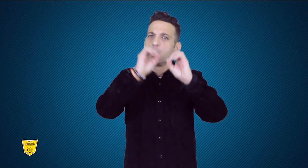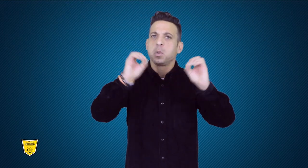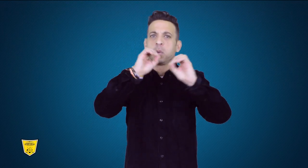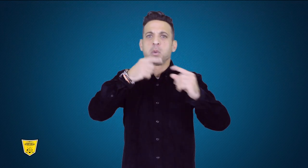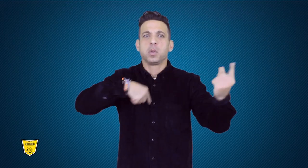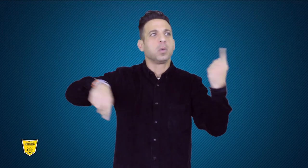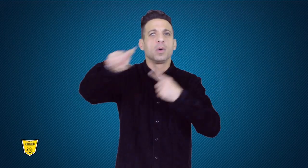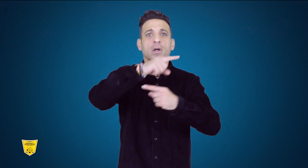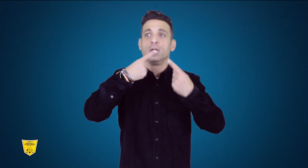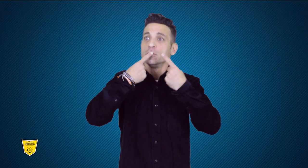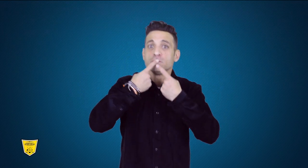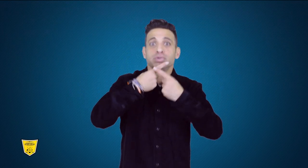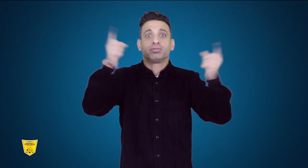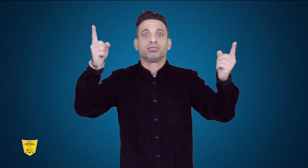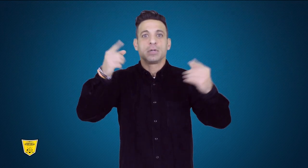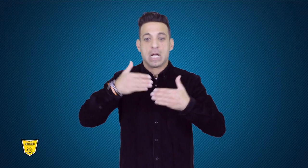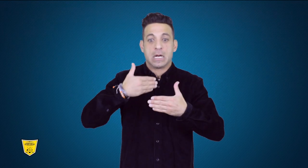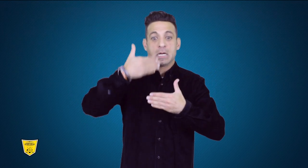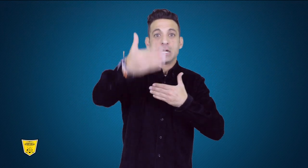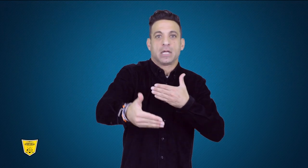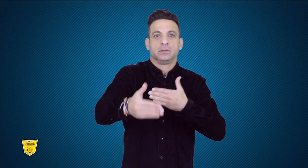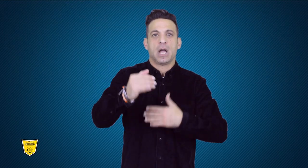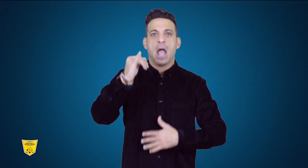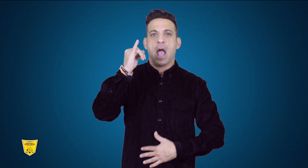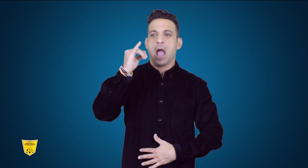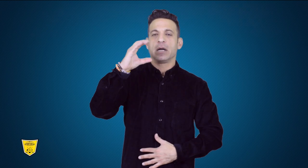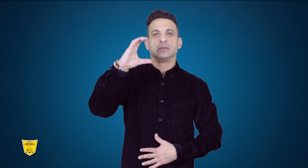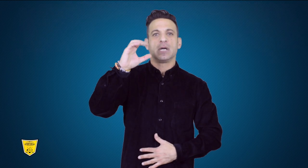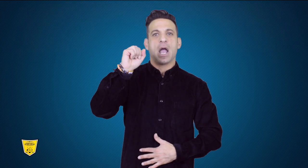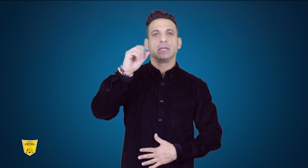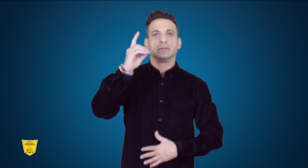No announcement has been made on when and where